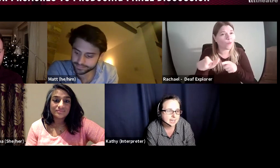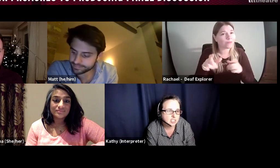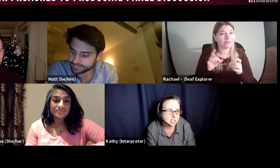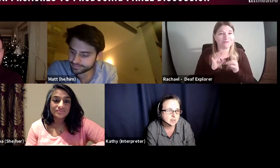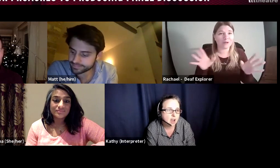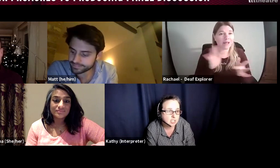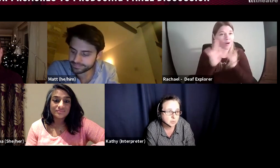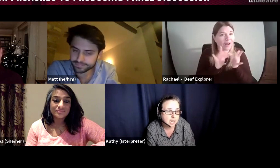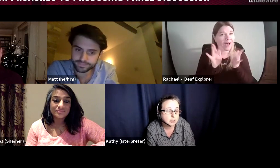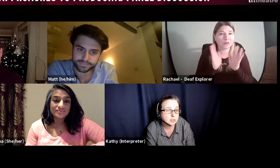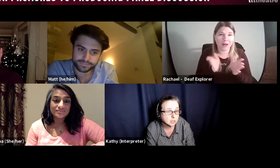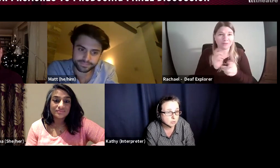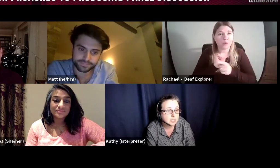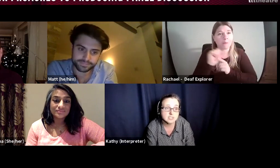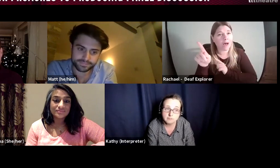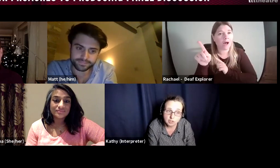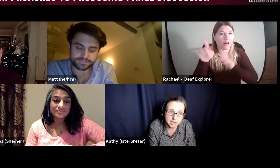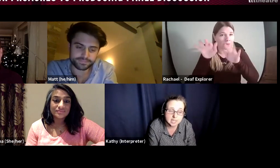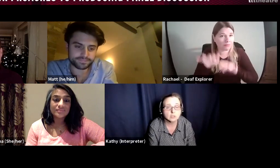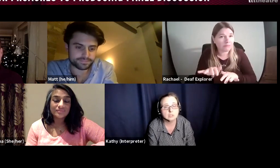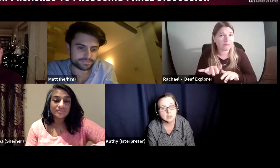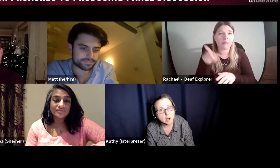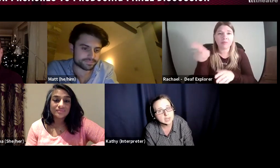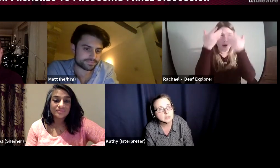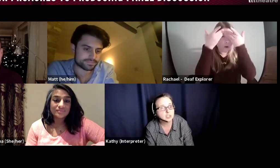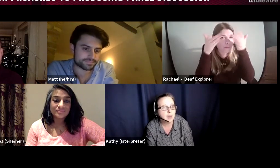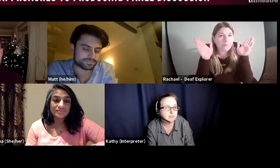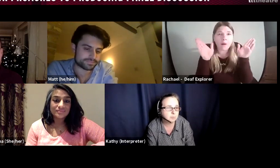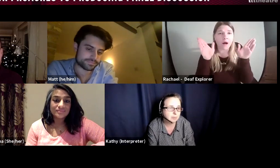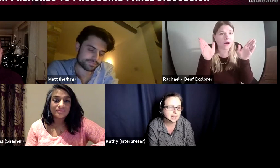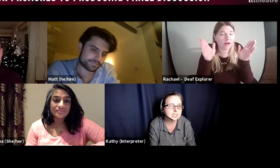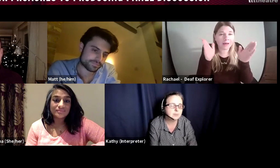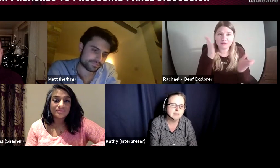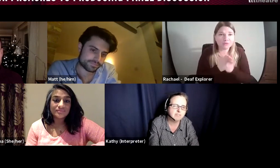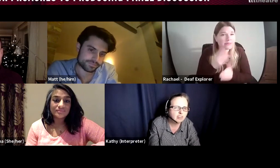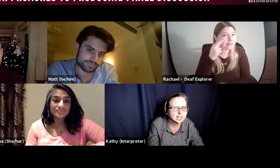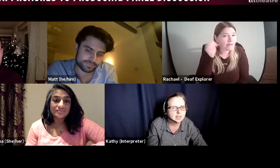year they're doing a producer course it is very online, you have to book a place but they're very